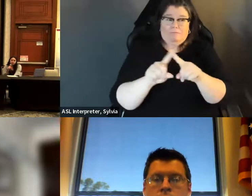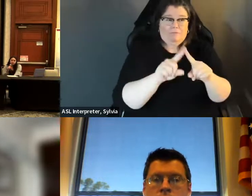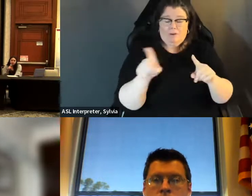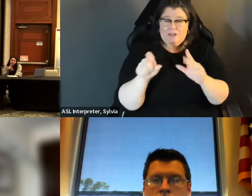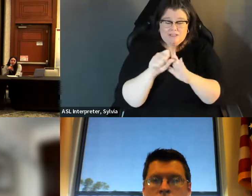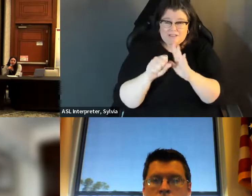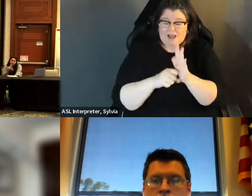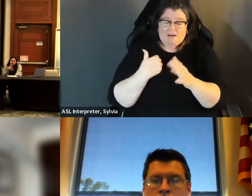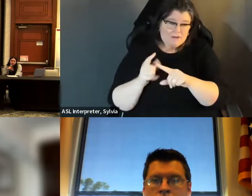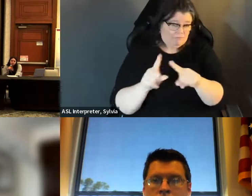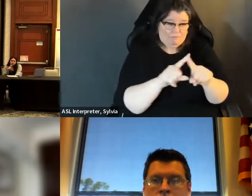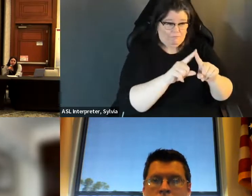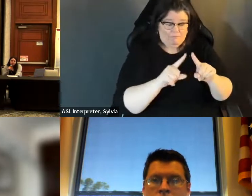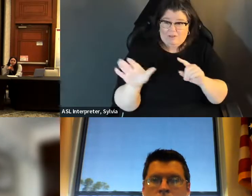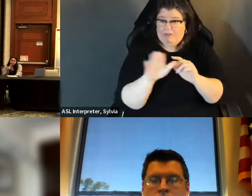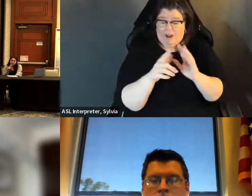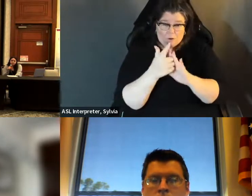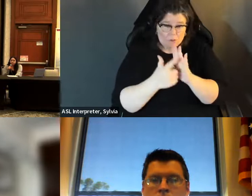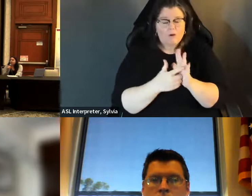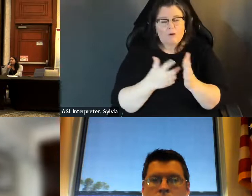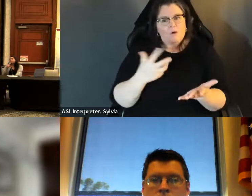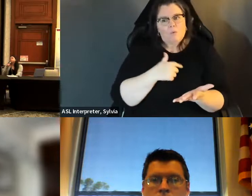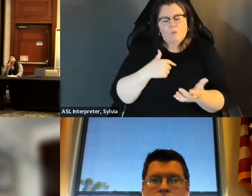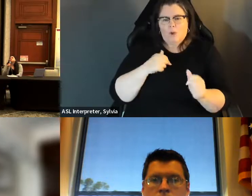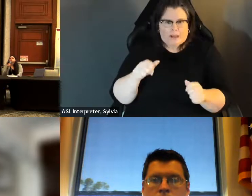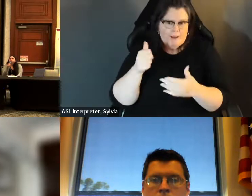And it often depends really on where you live, and so we are